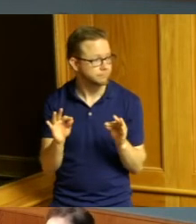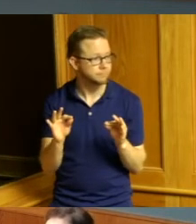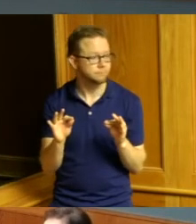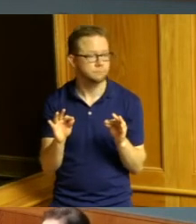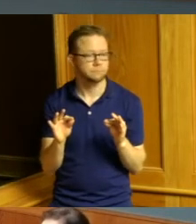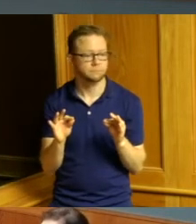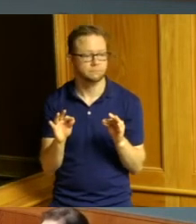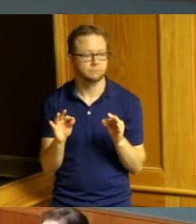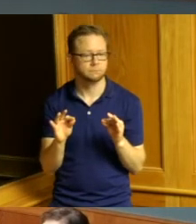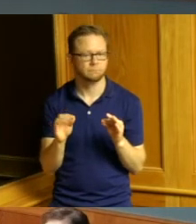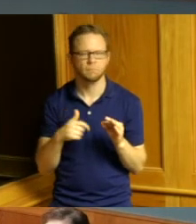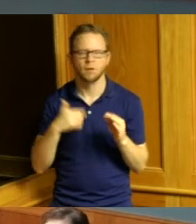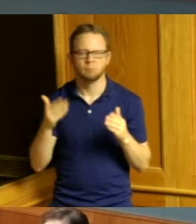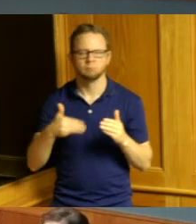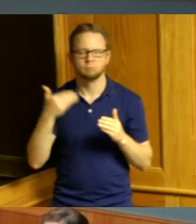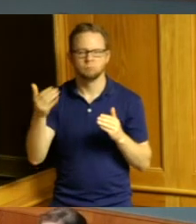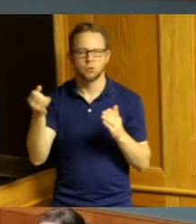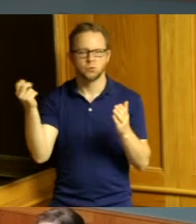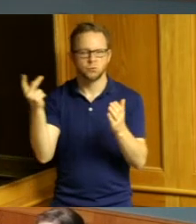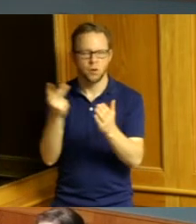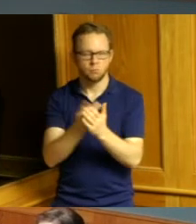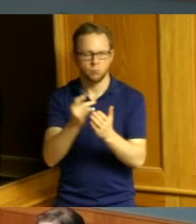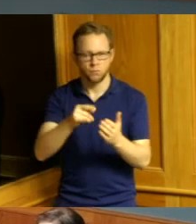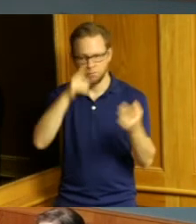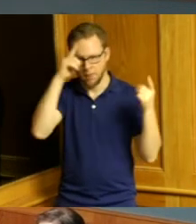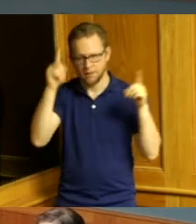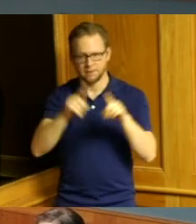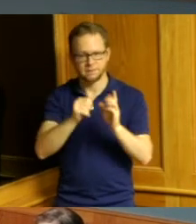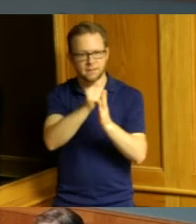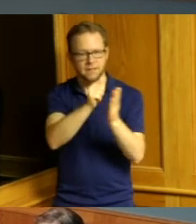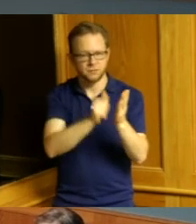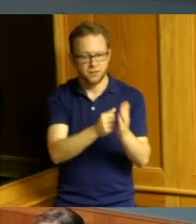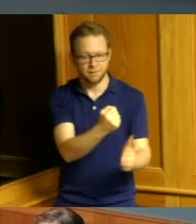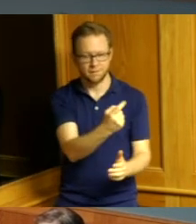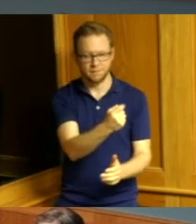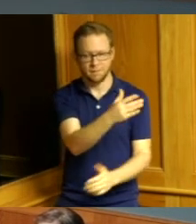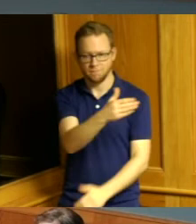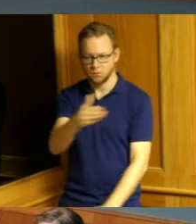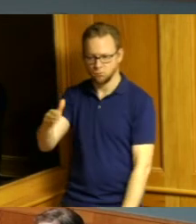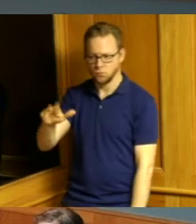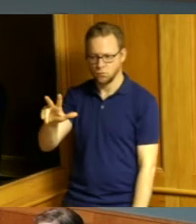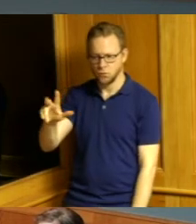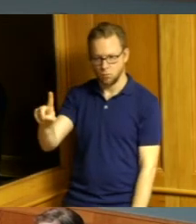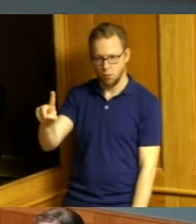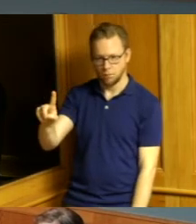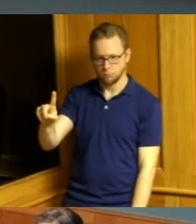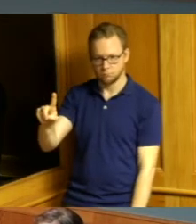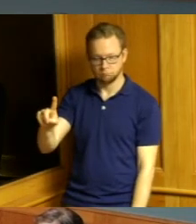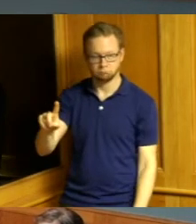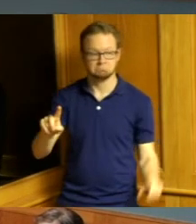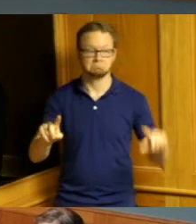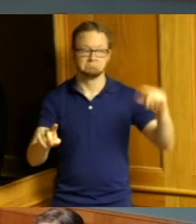I make a motion to approve the consent agenda items number 11 through 31. second Commissioner